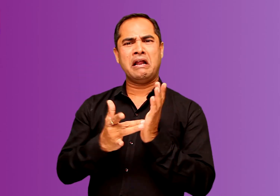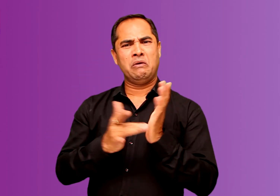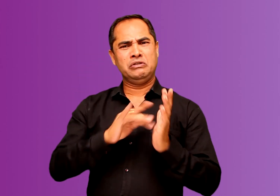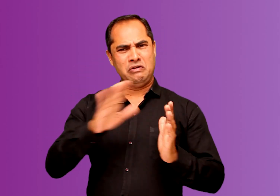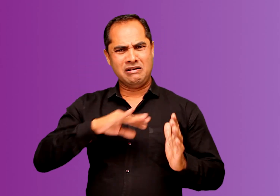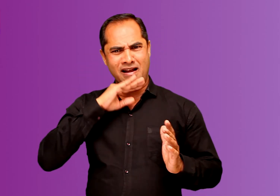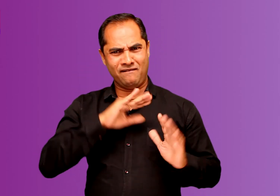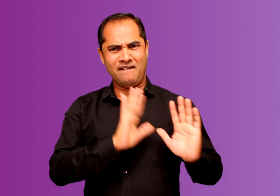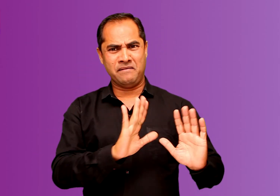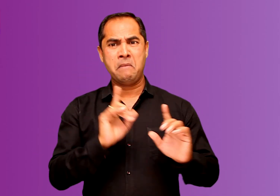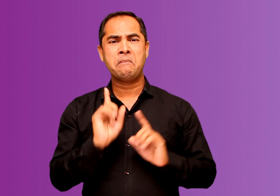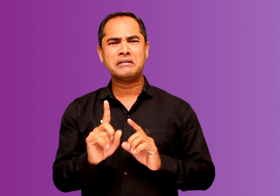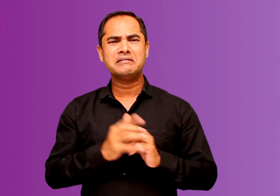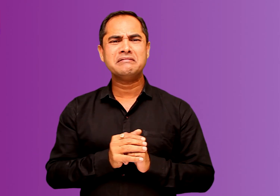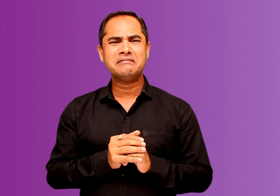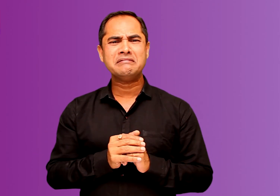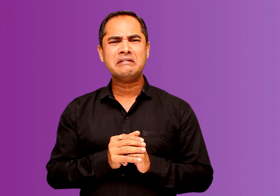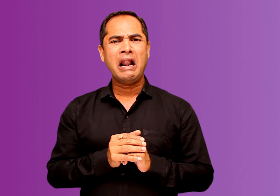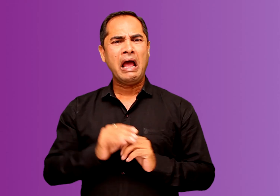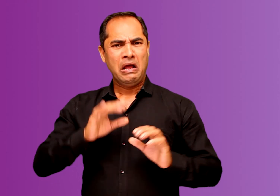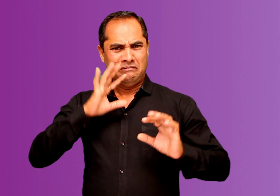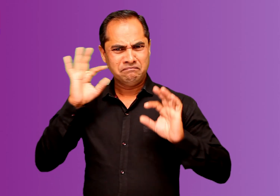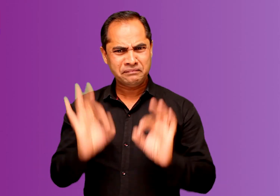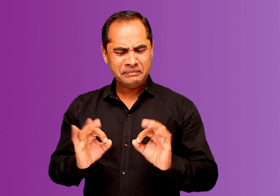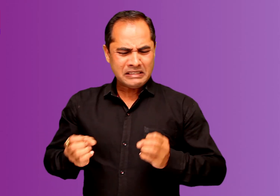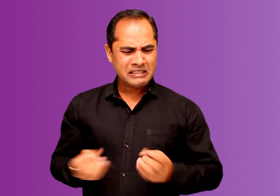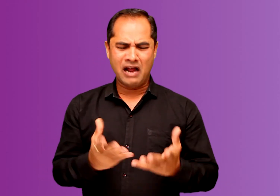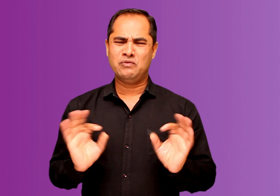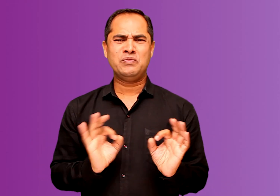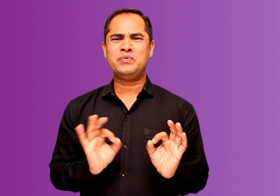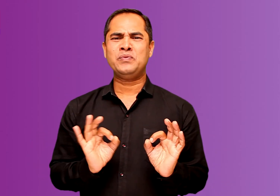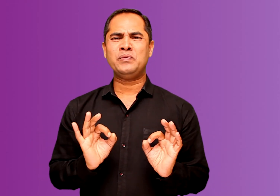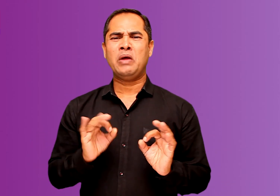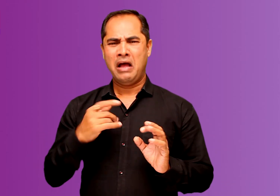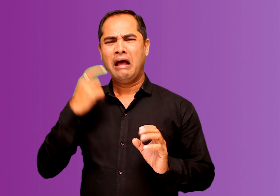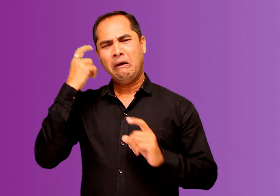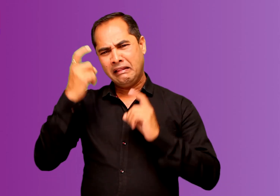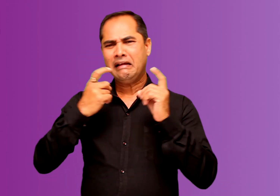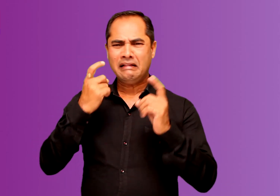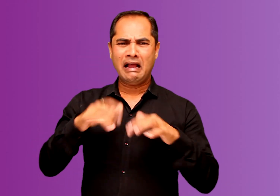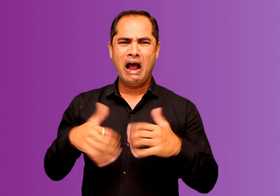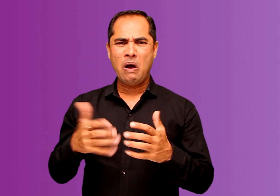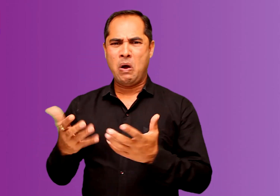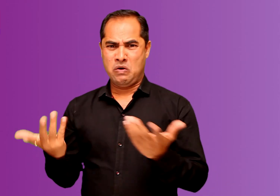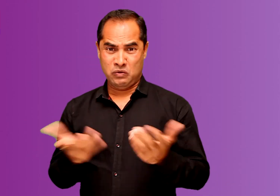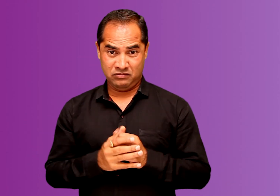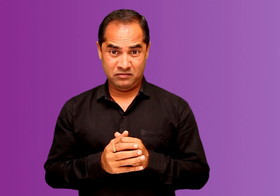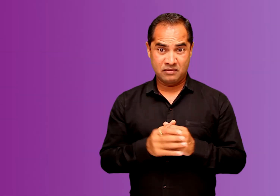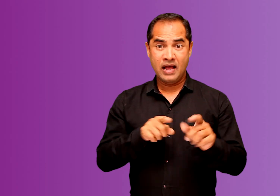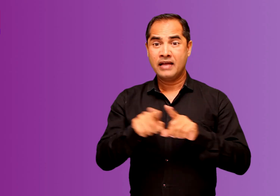them with the present technology but the use has not been started are called